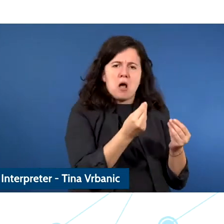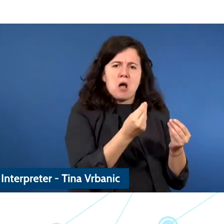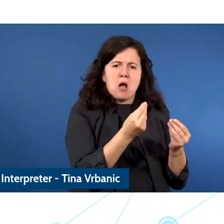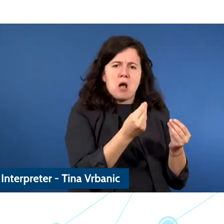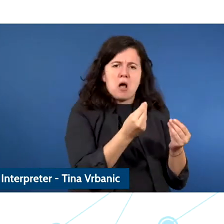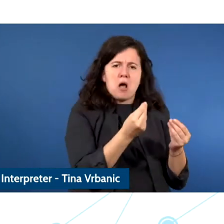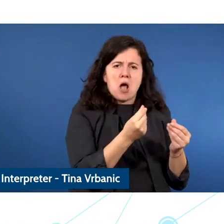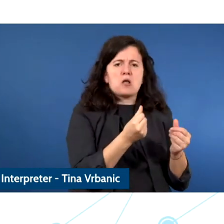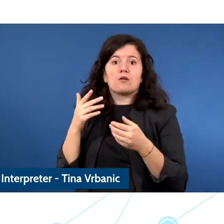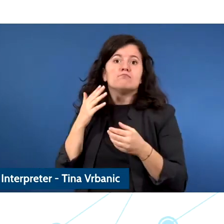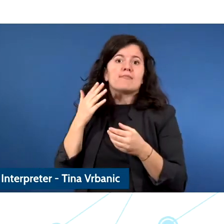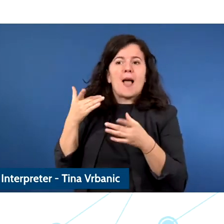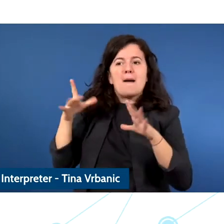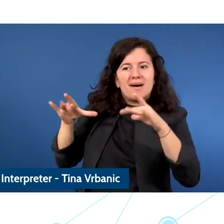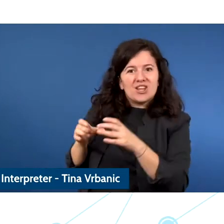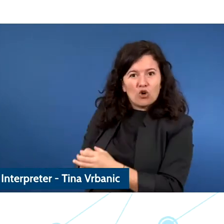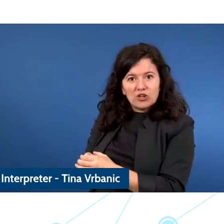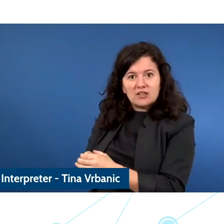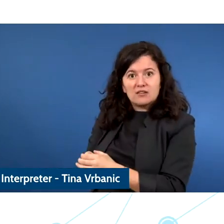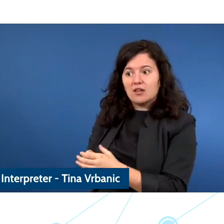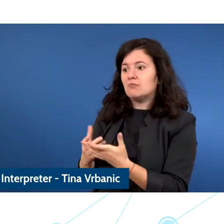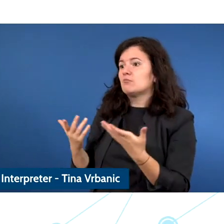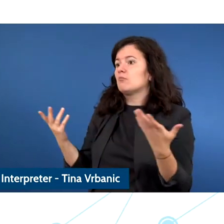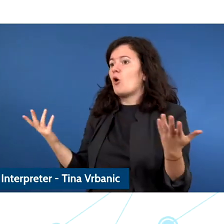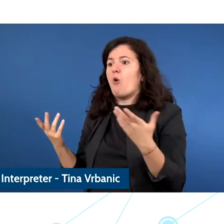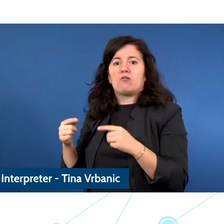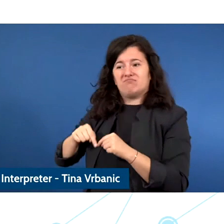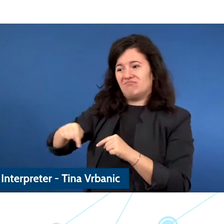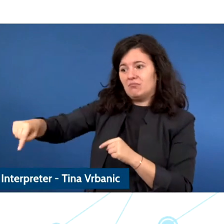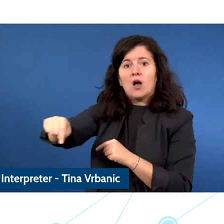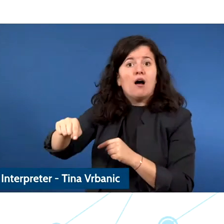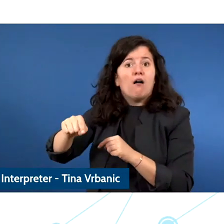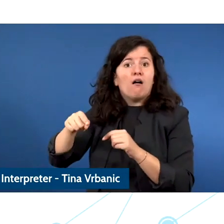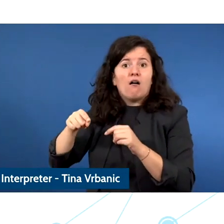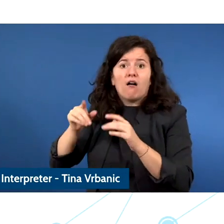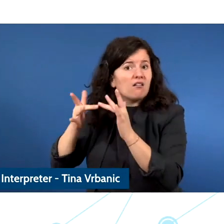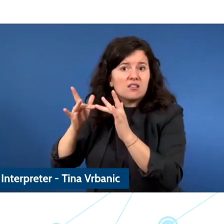disabilities that have no access to the Internet and digital technologies but